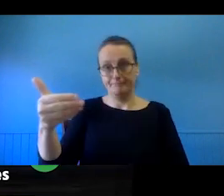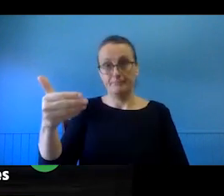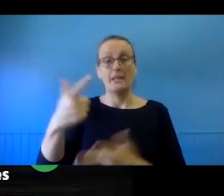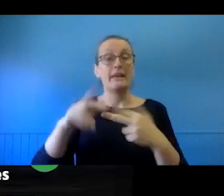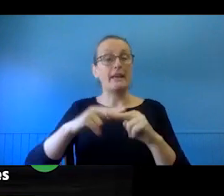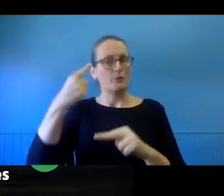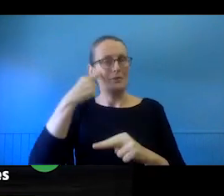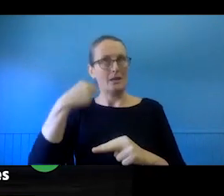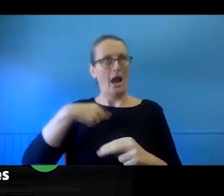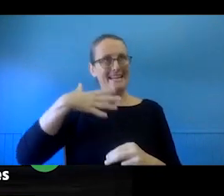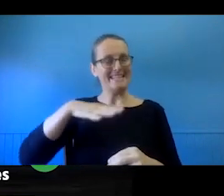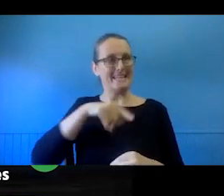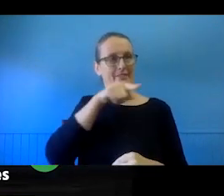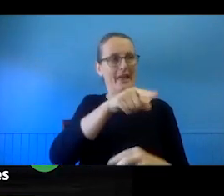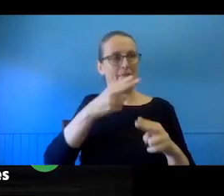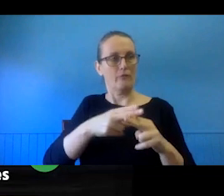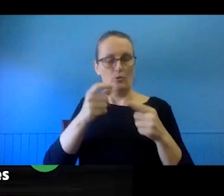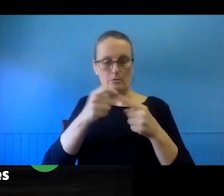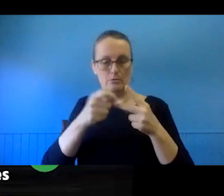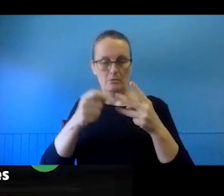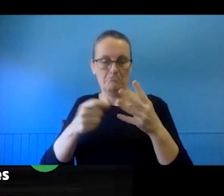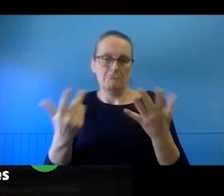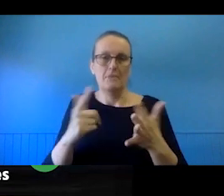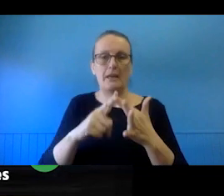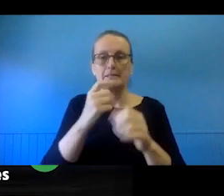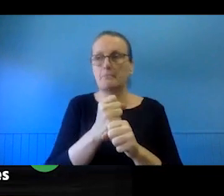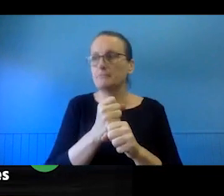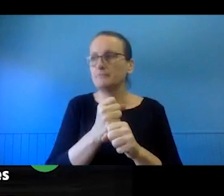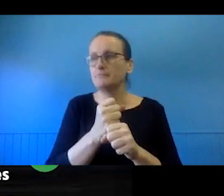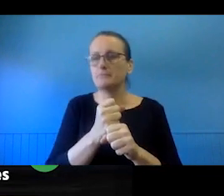that you want to make and your uses, say, need to coppery or reproduce